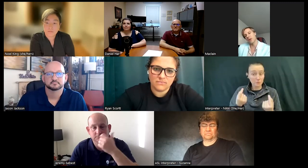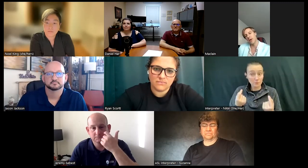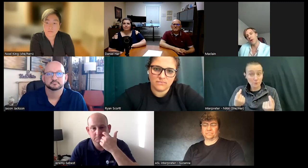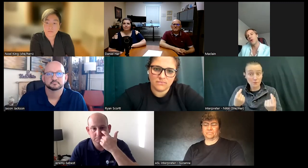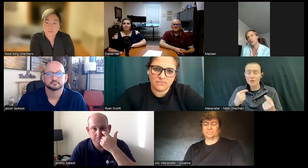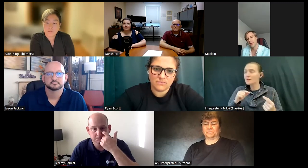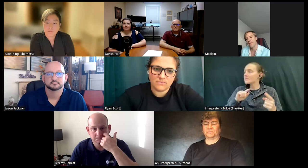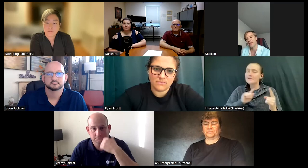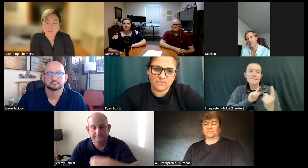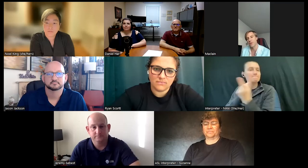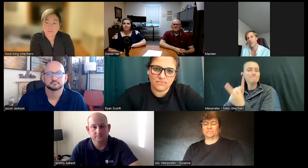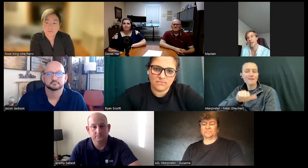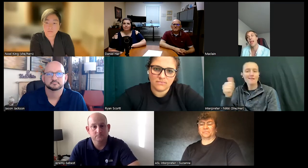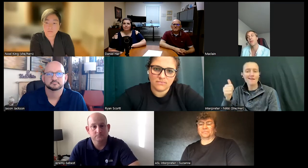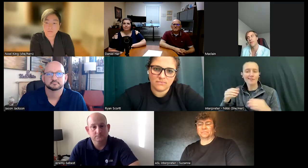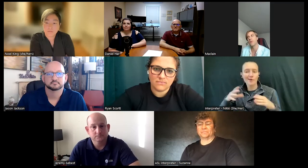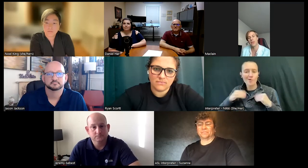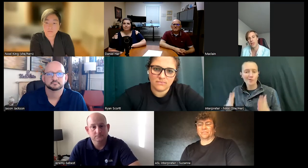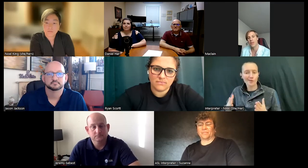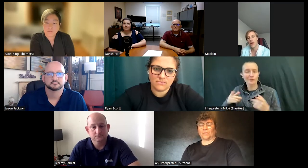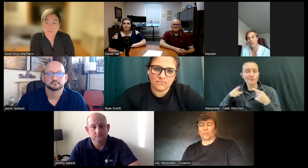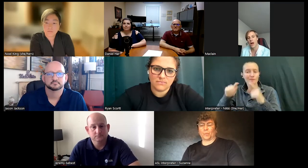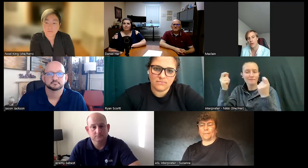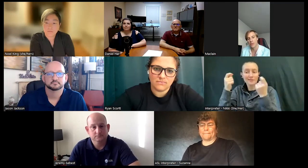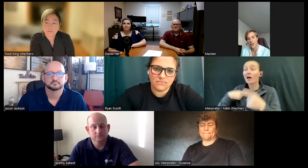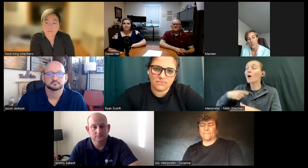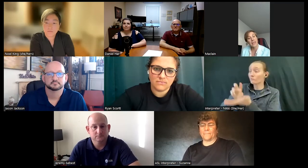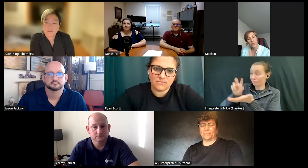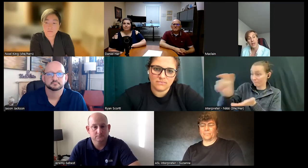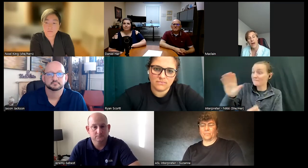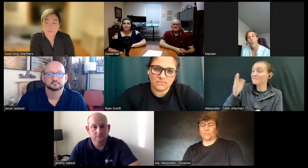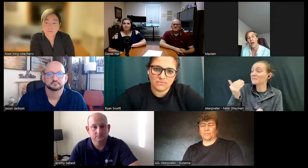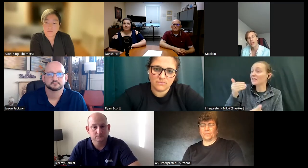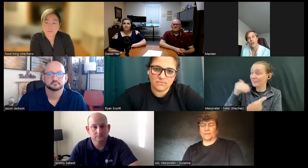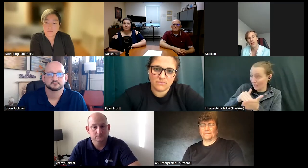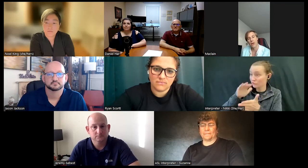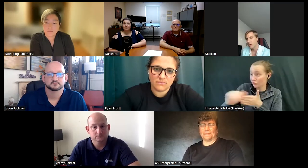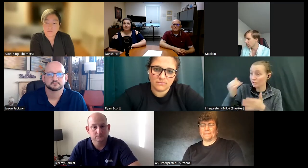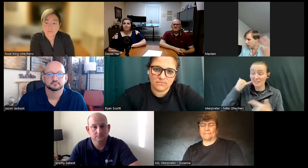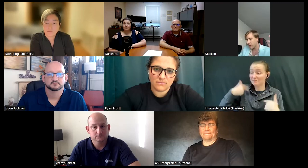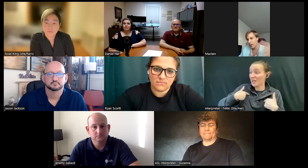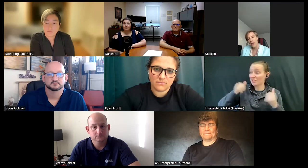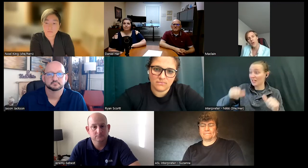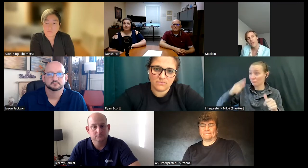of the other owners of the festival and I said hey I'll give you fifteen thousand dollars but I can do whatever I want to show he's like okay yeah you'll